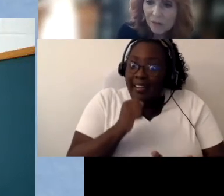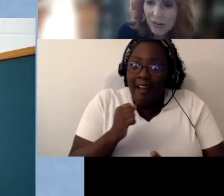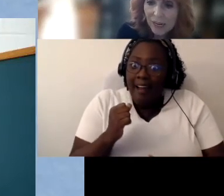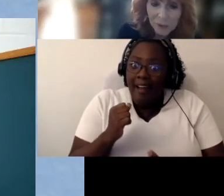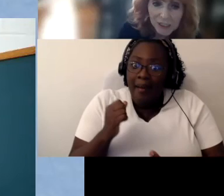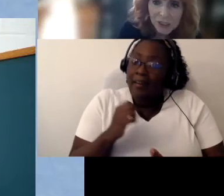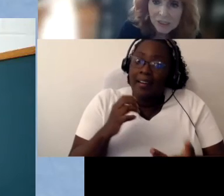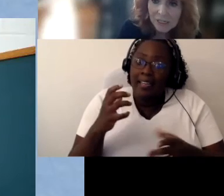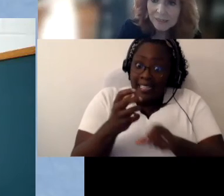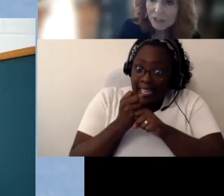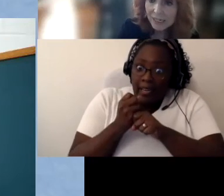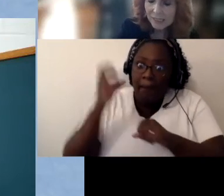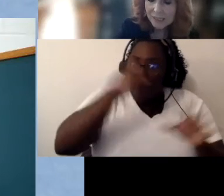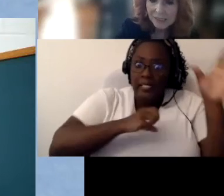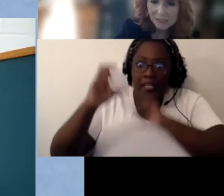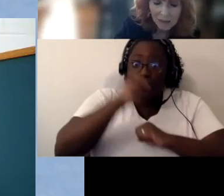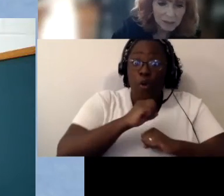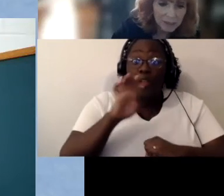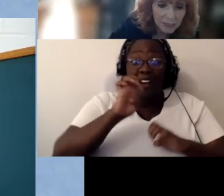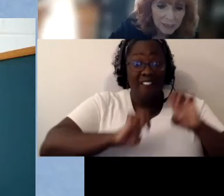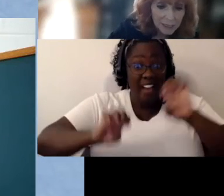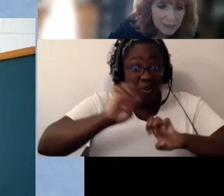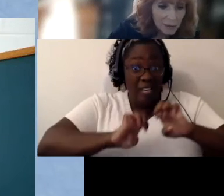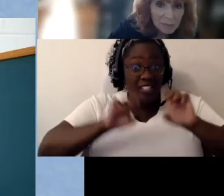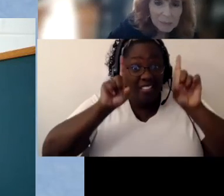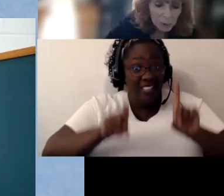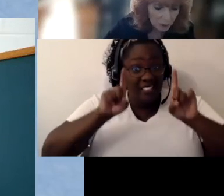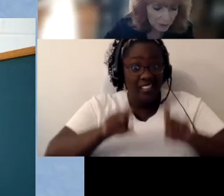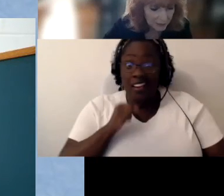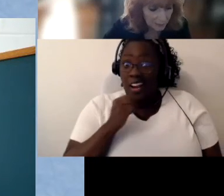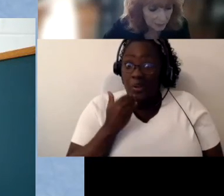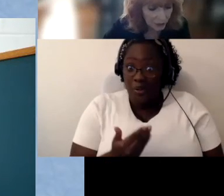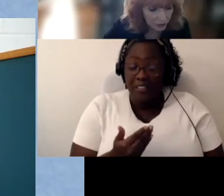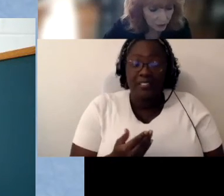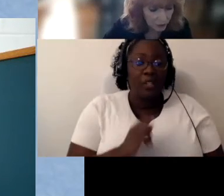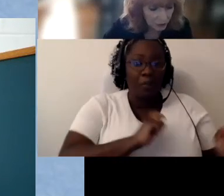evaluations and their testing it's not good. So I'm gonna pull this up to you so that you